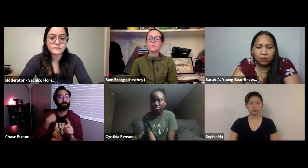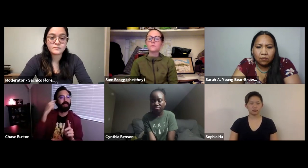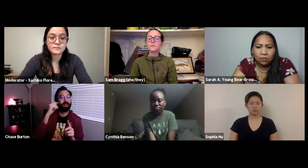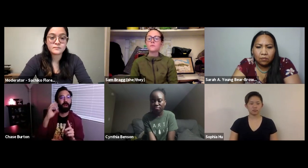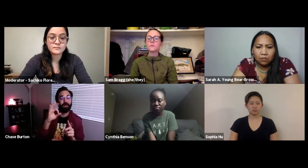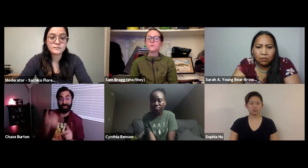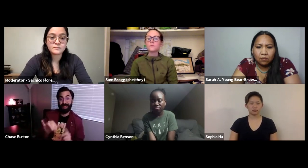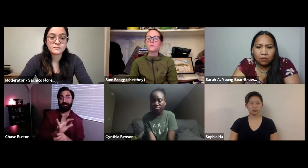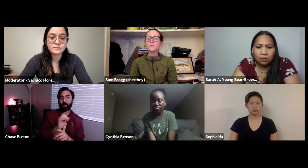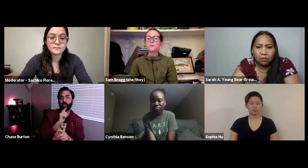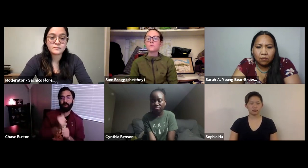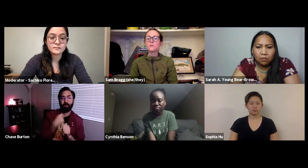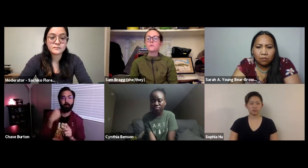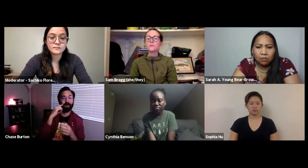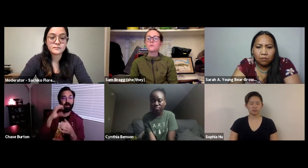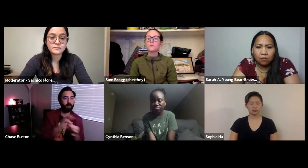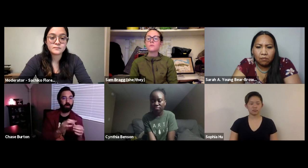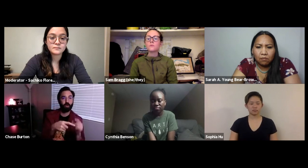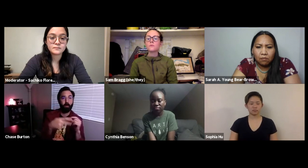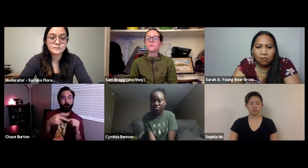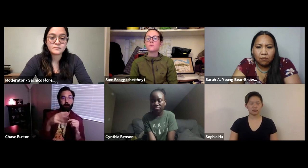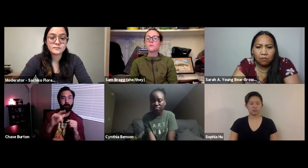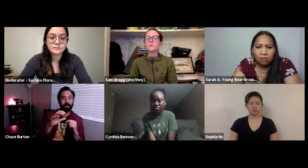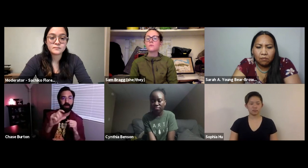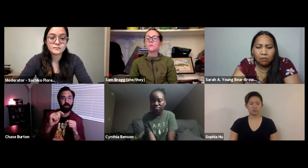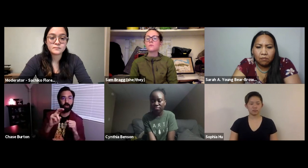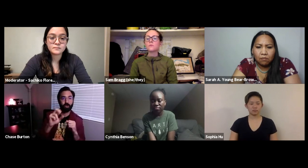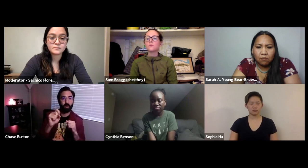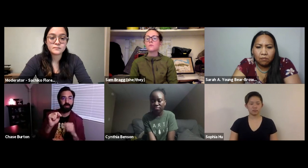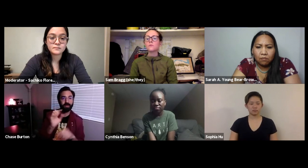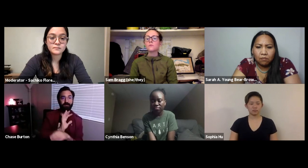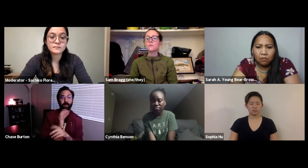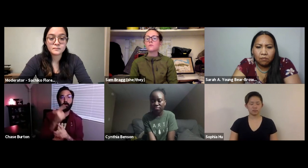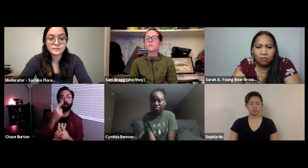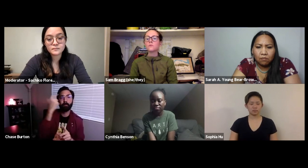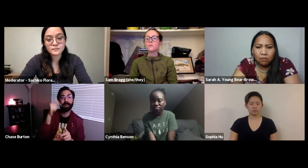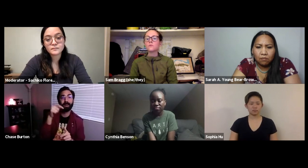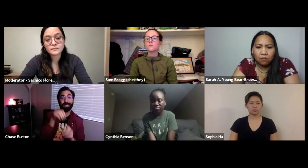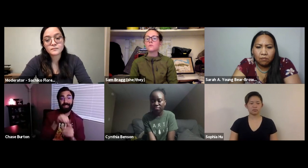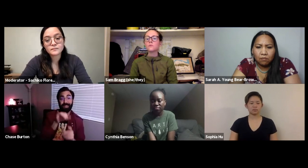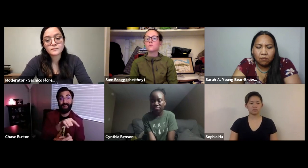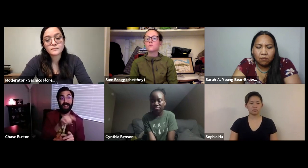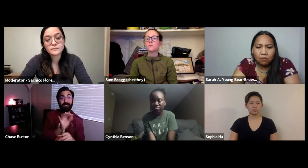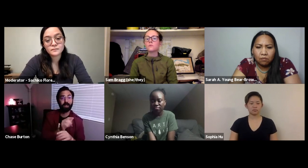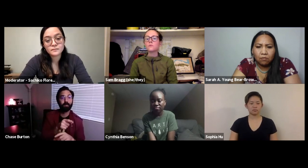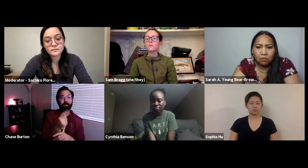over into a better space, so that actually reminds me of the Public Trust film because